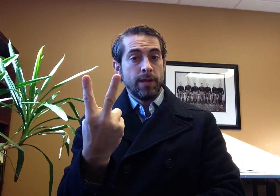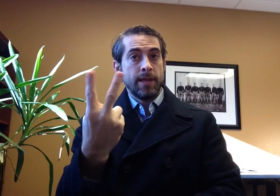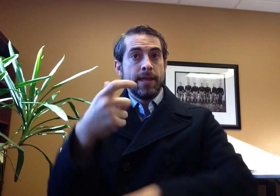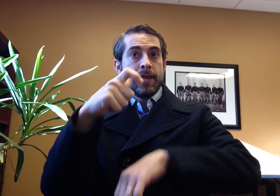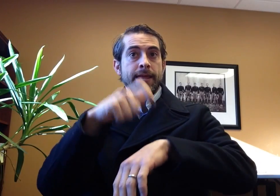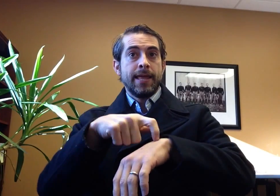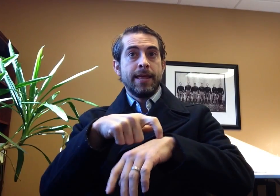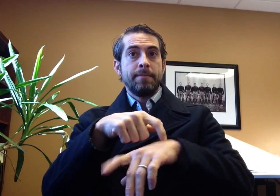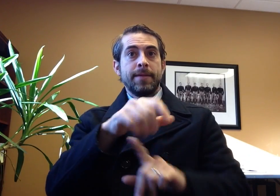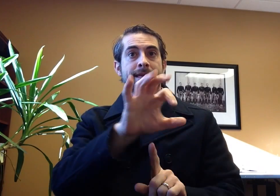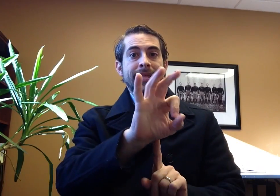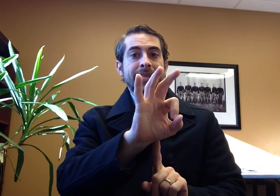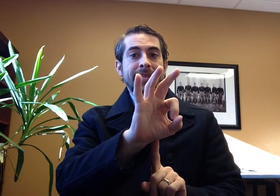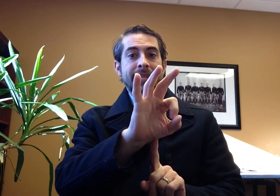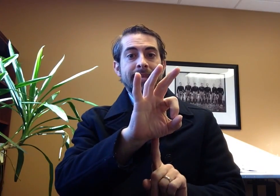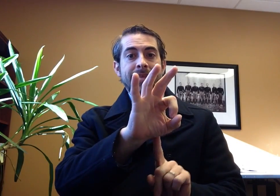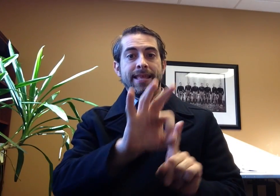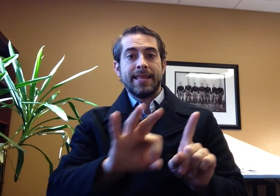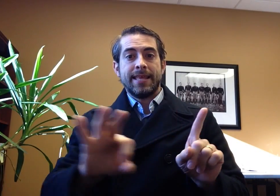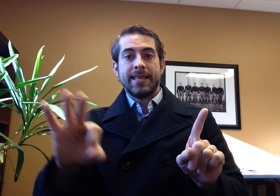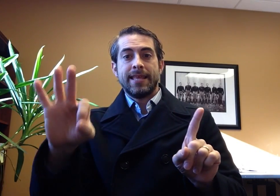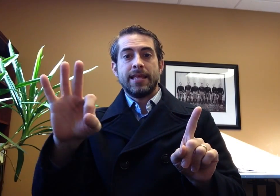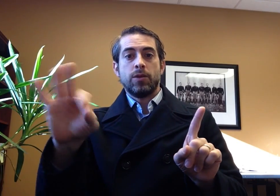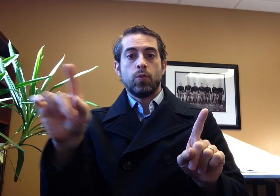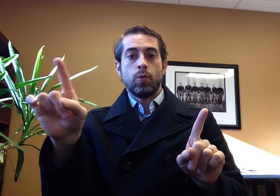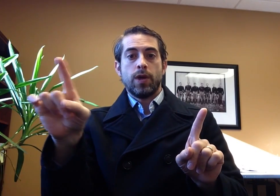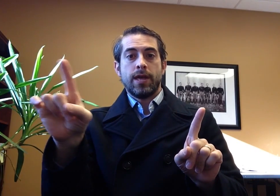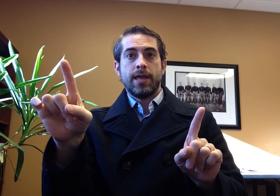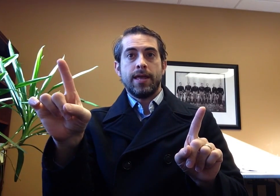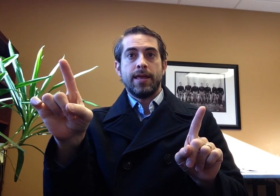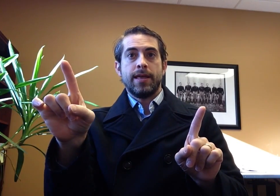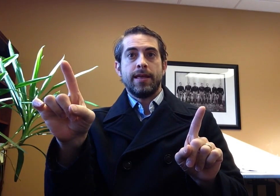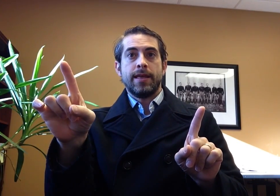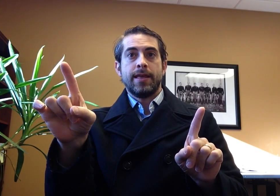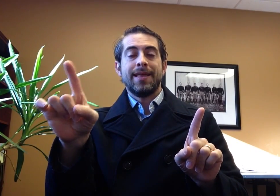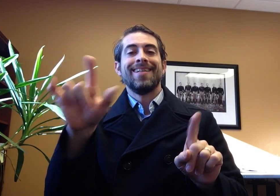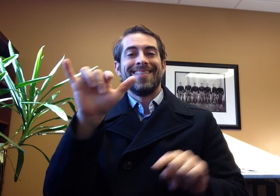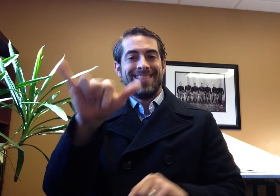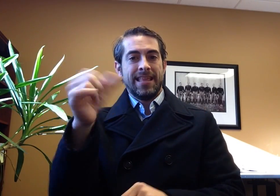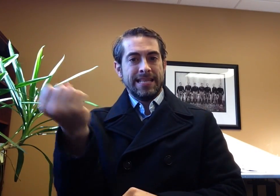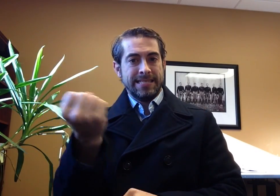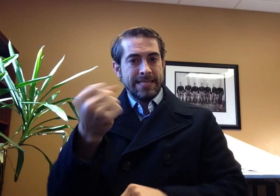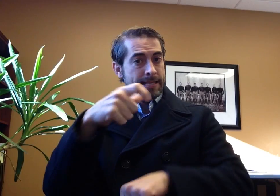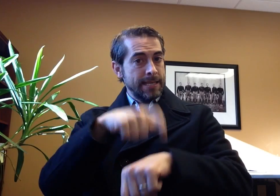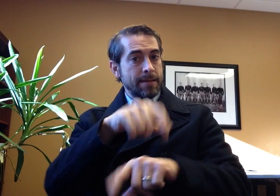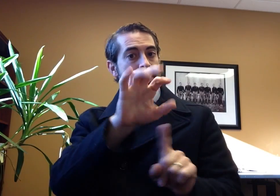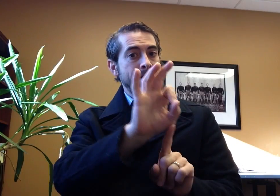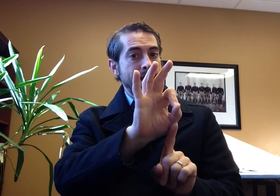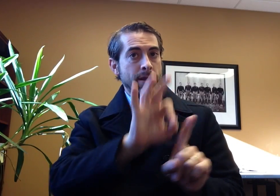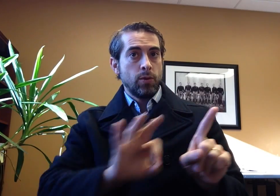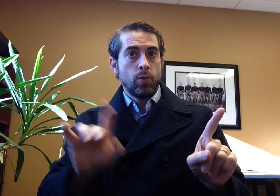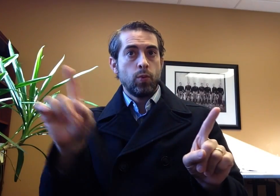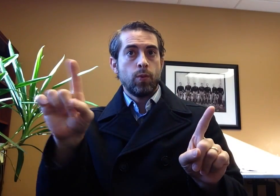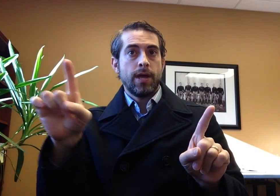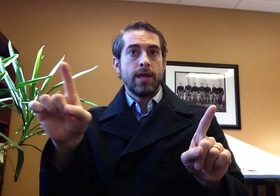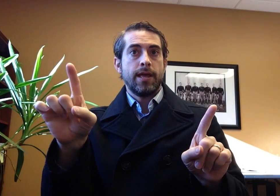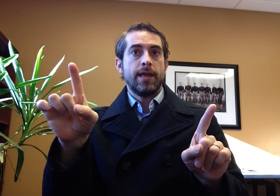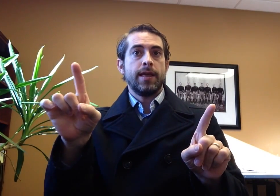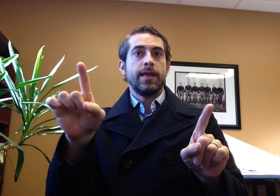December 12 from 9:00 a.m. - 1:00 p.m.